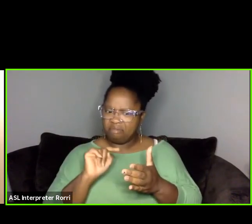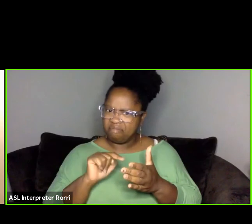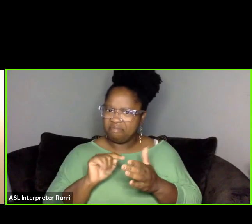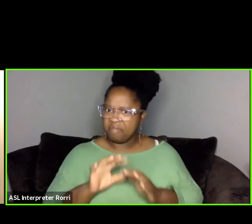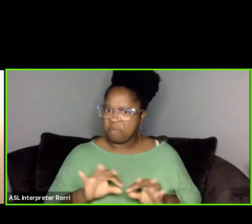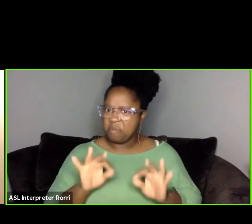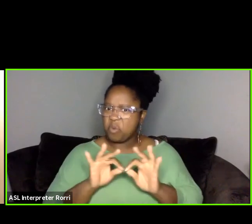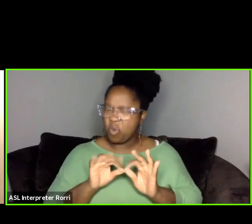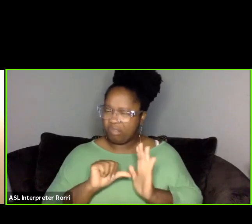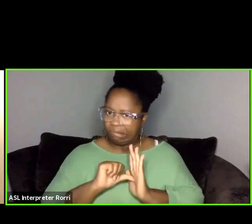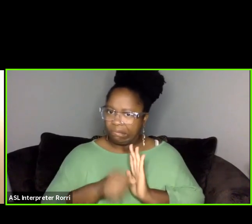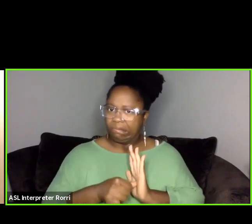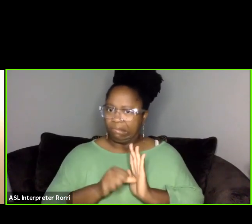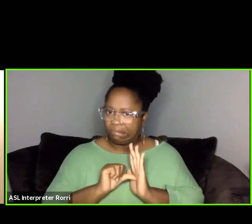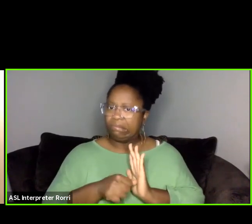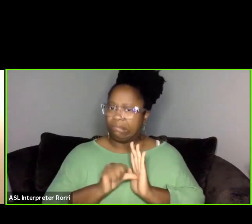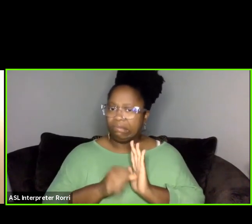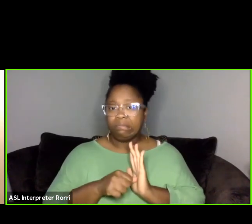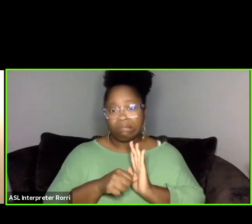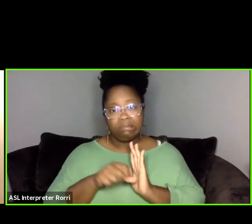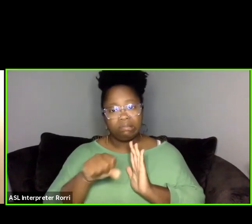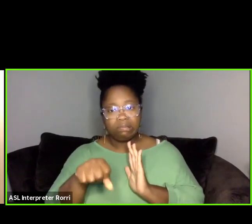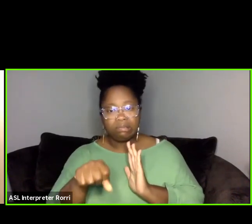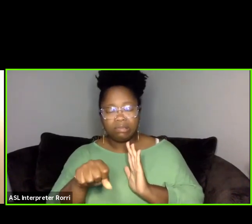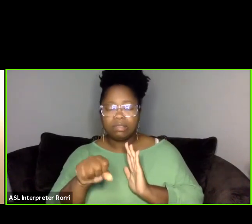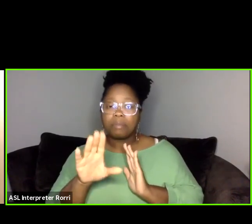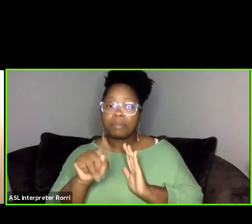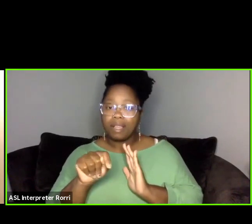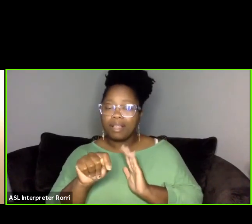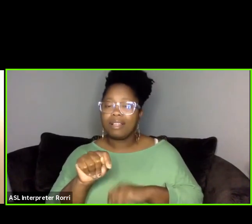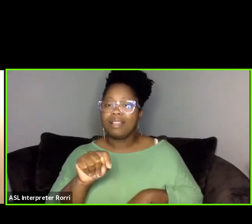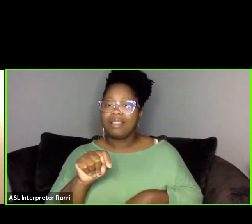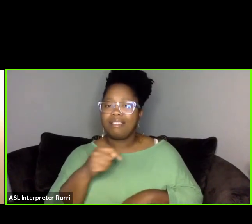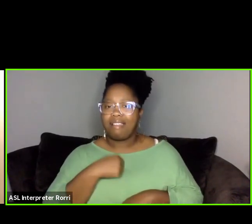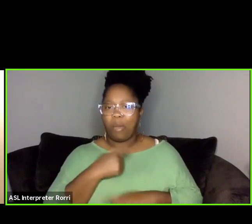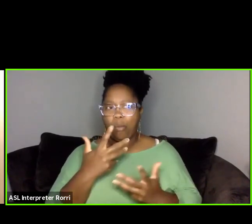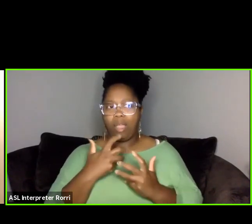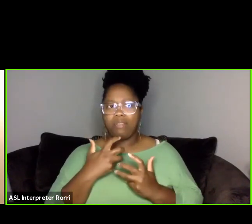but I also want to sort of expand even the notion